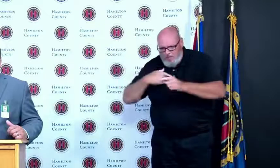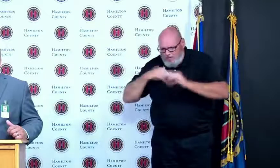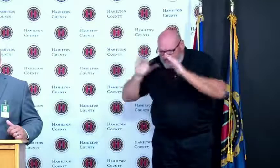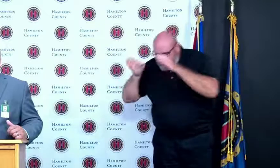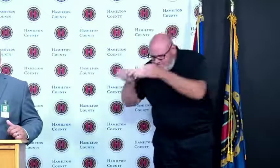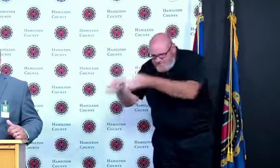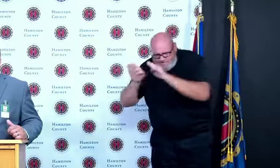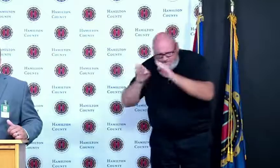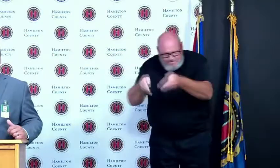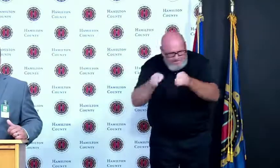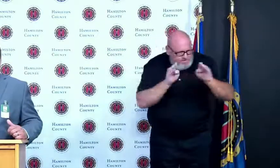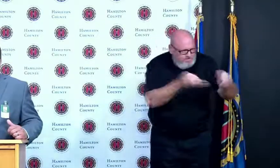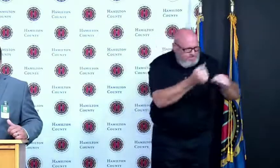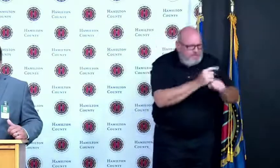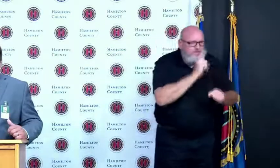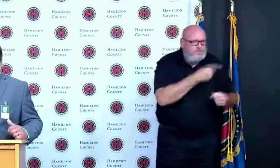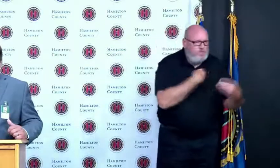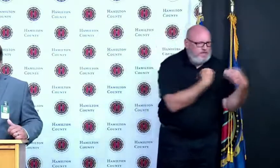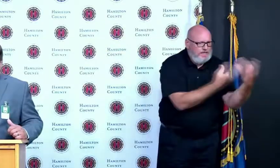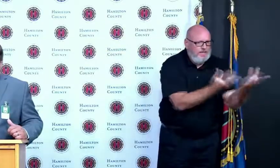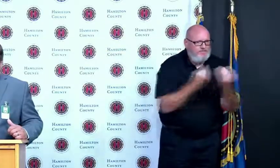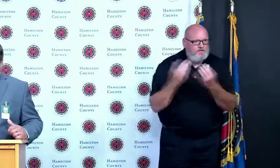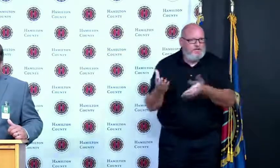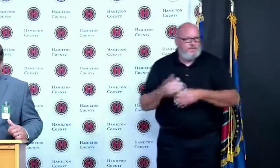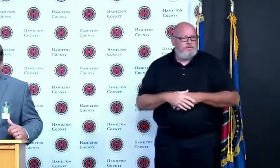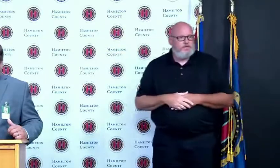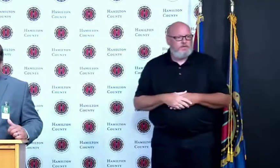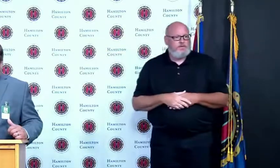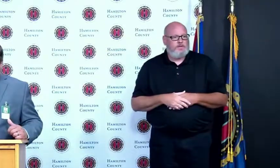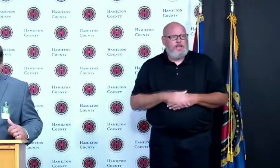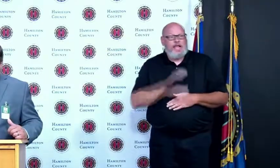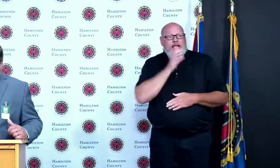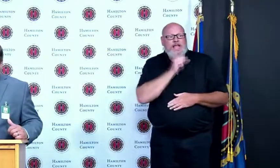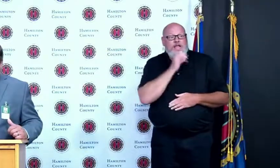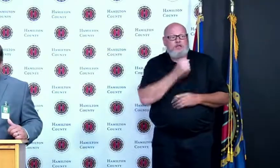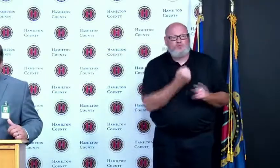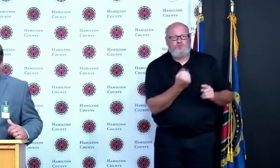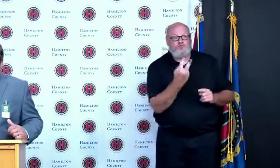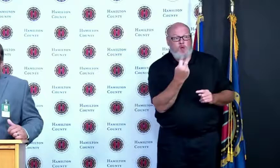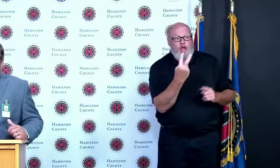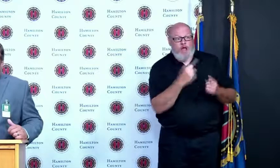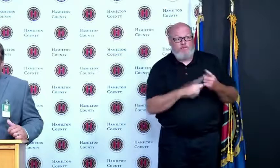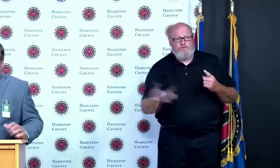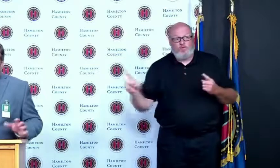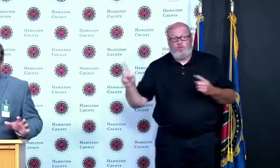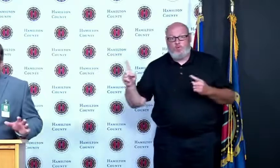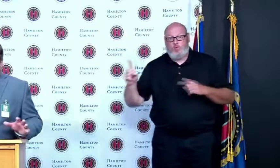of those individuals within Hamilton County getting vaccinated so even though things are